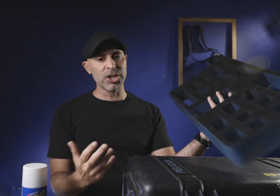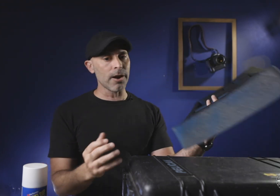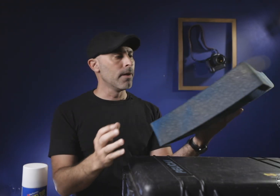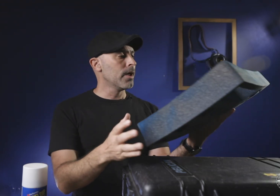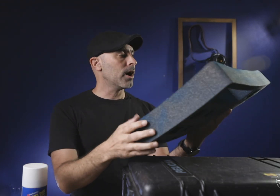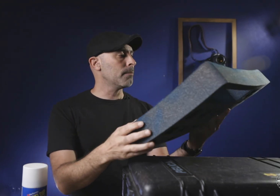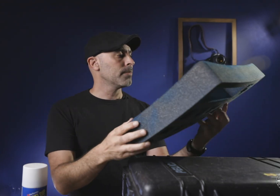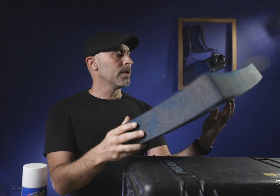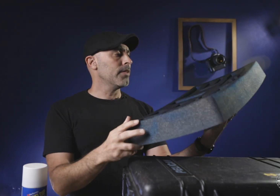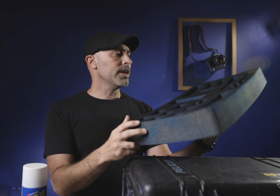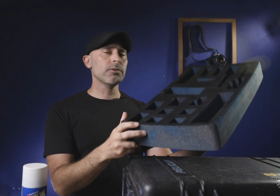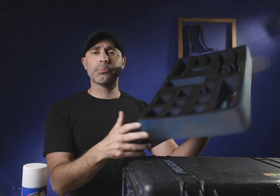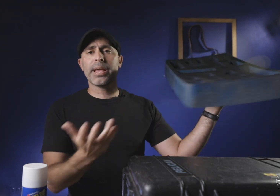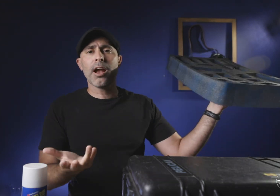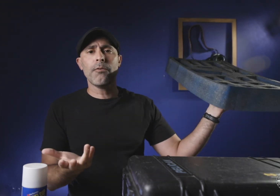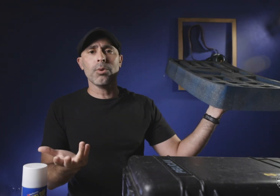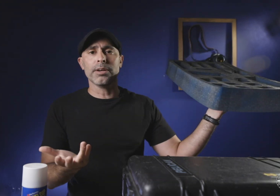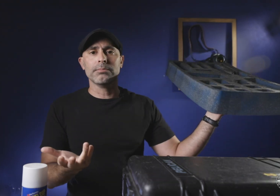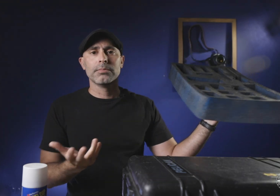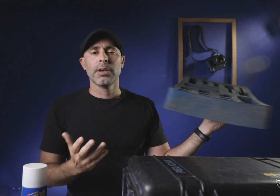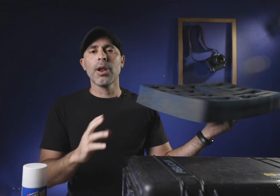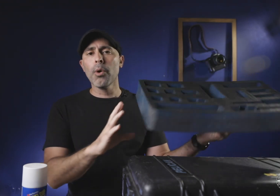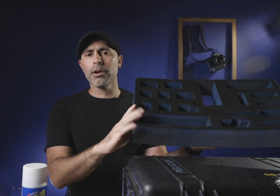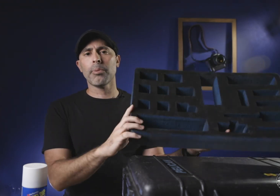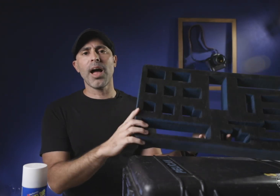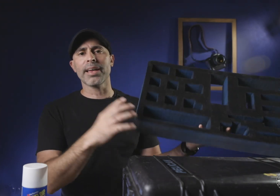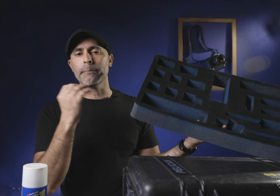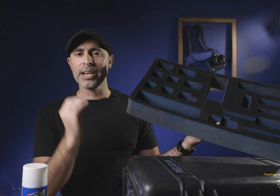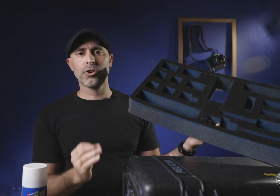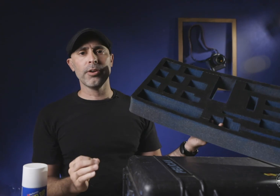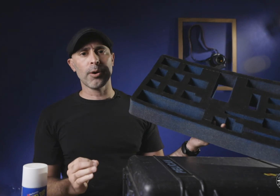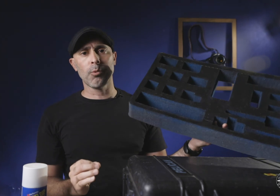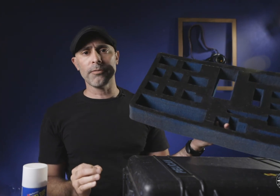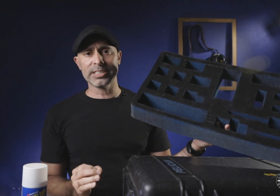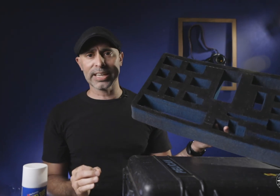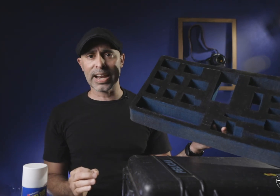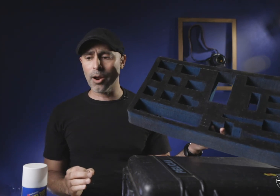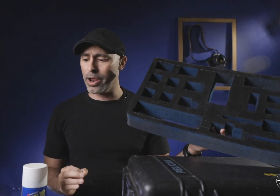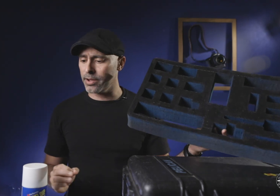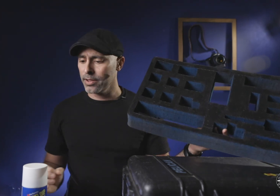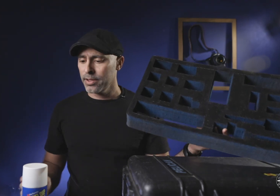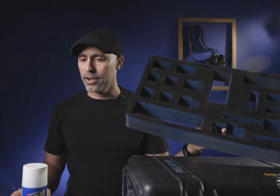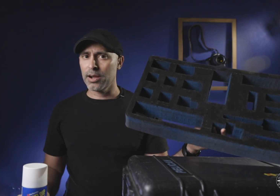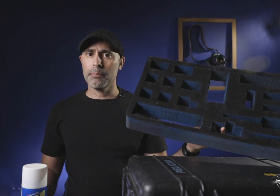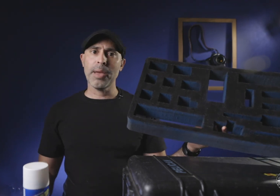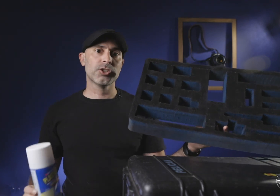share and then you know just be careful with it you know when you're applying it make sure you felt well ventilated area make